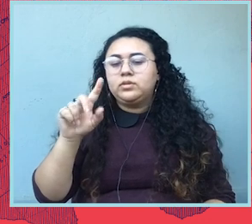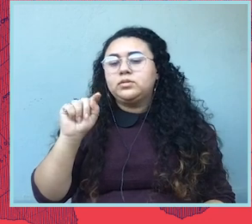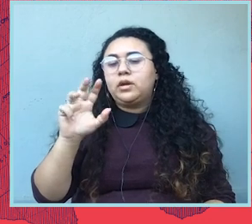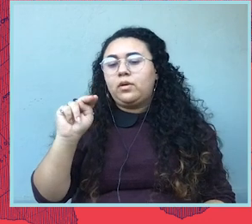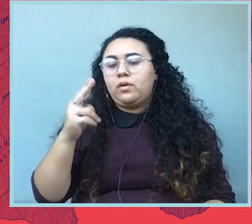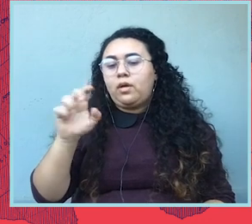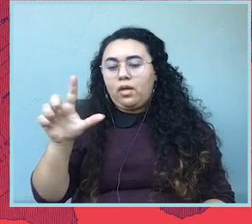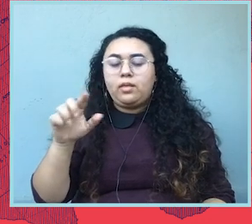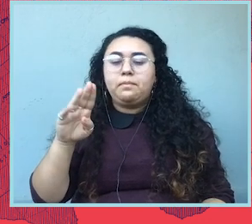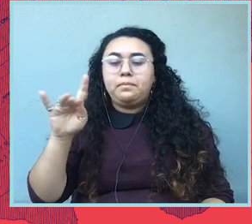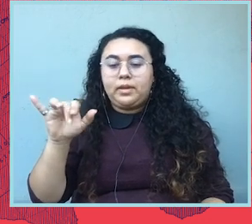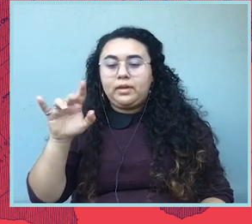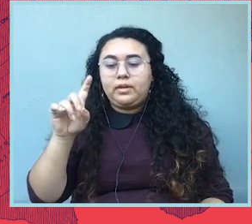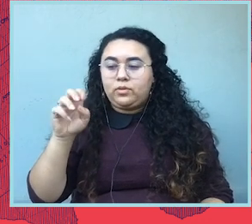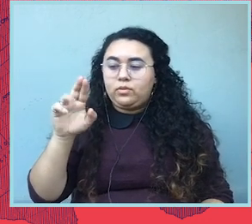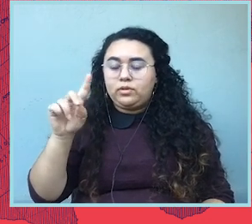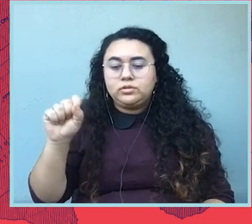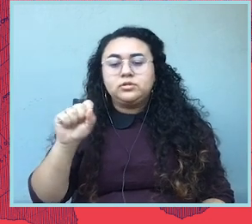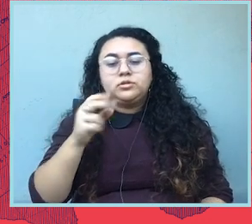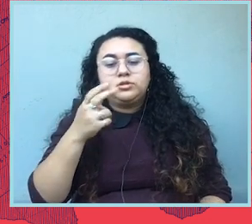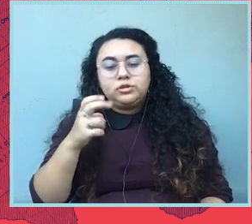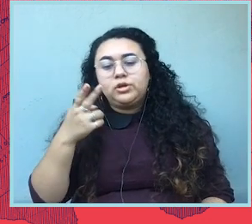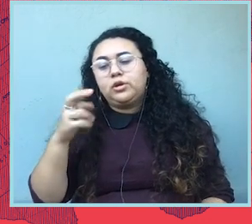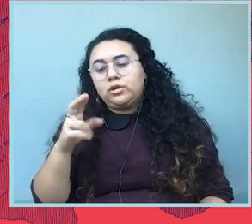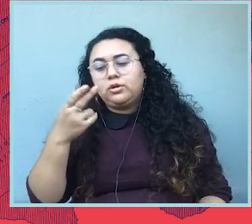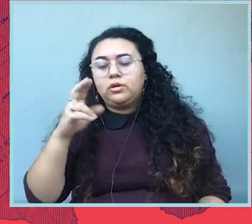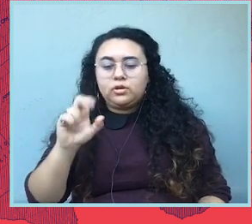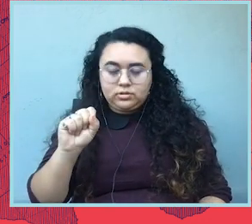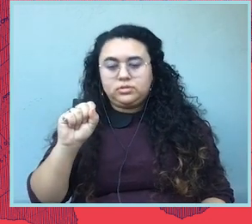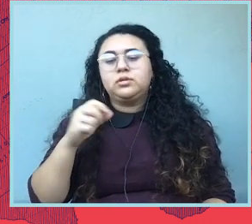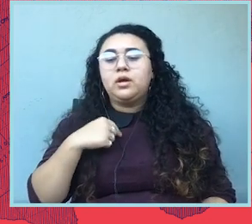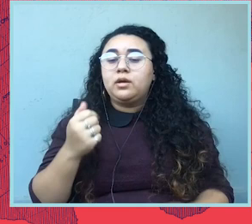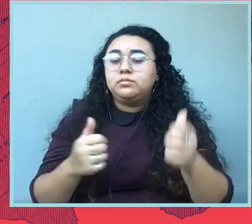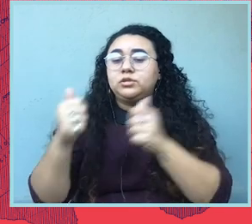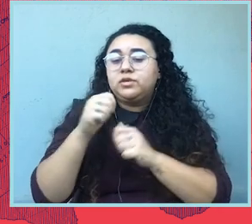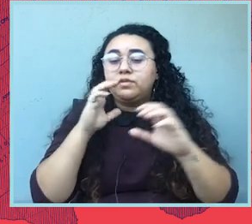I'm Becky Edwards, my pronouns are she/her/hers, and I'm the chief communications officer at the ACLU.